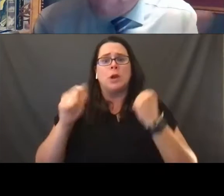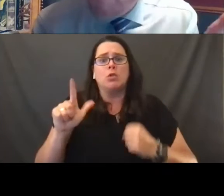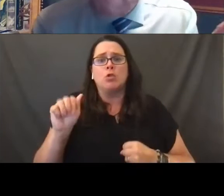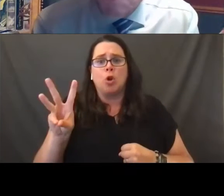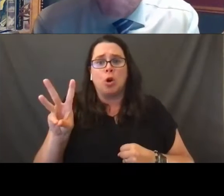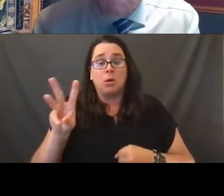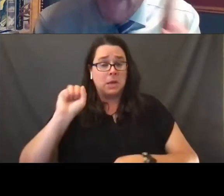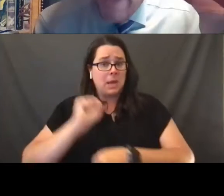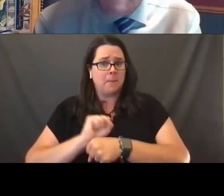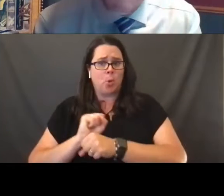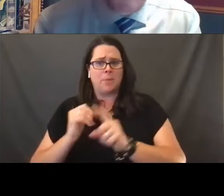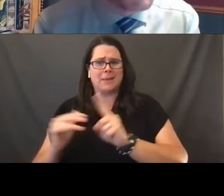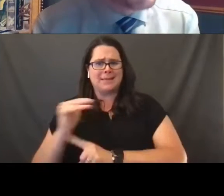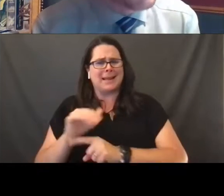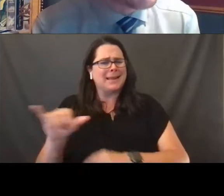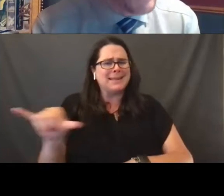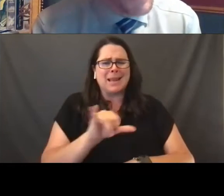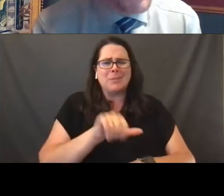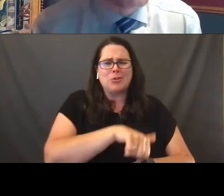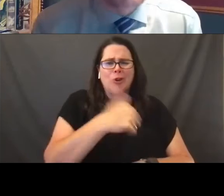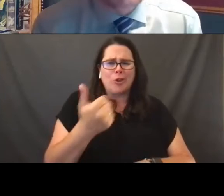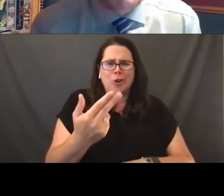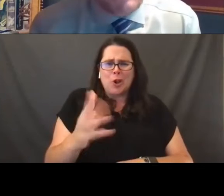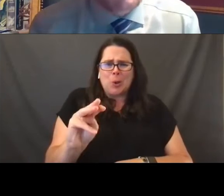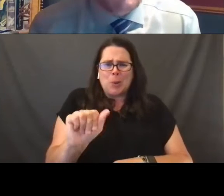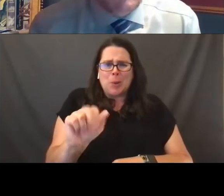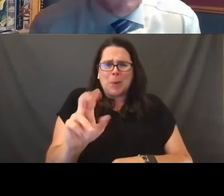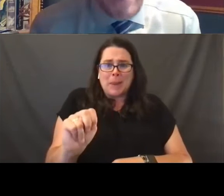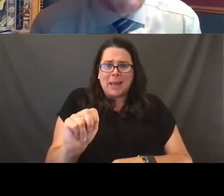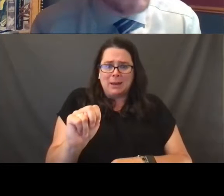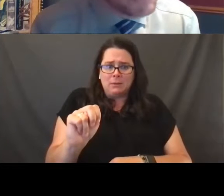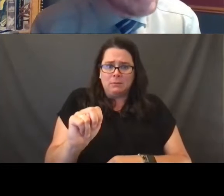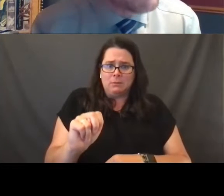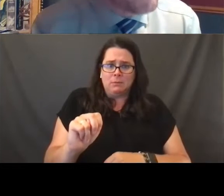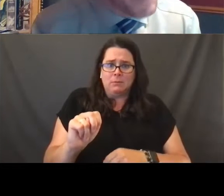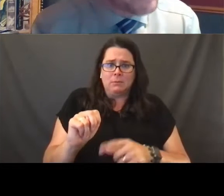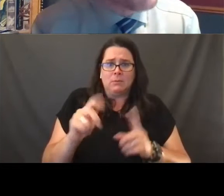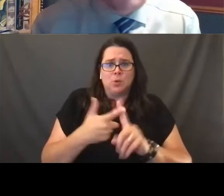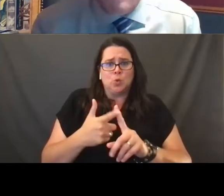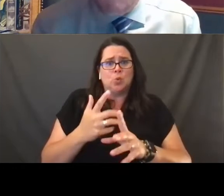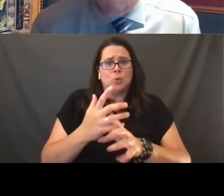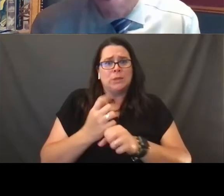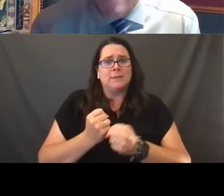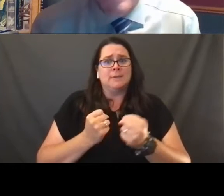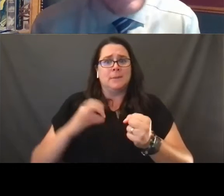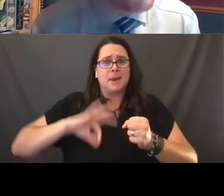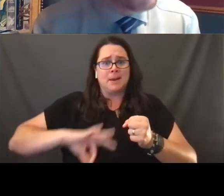in the same way that you would with any other human being who is subject to and receives the benefits of the law